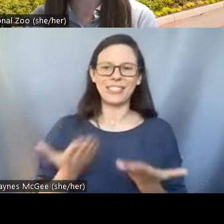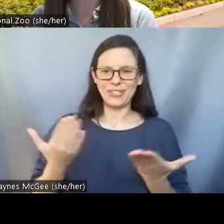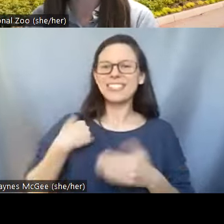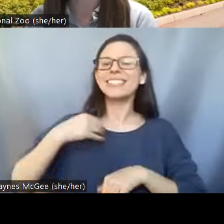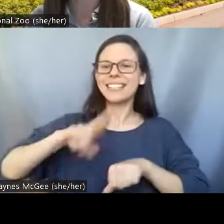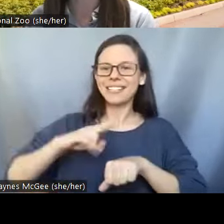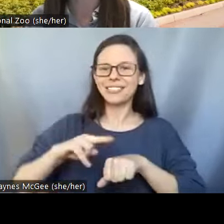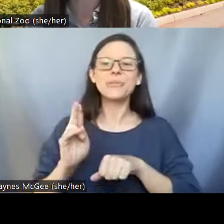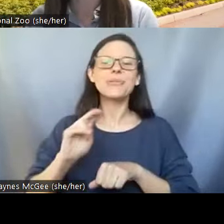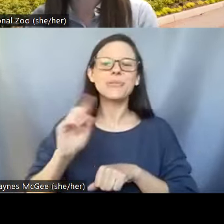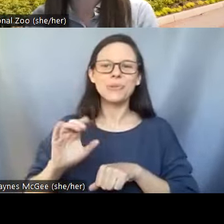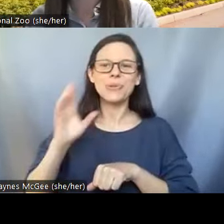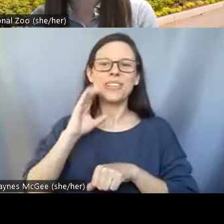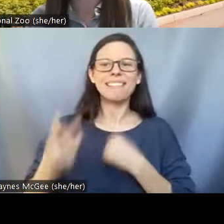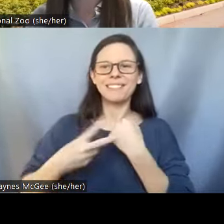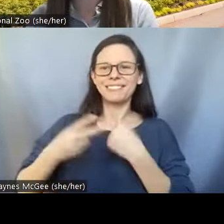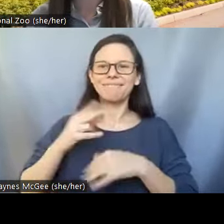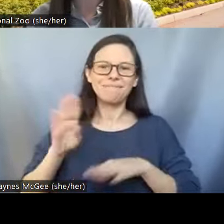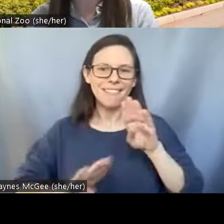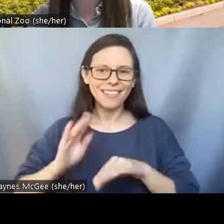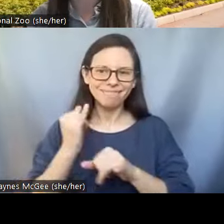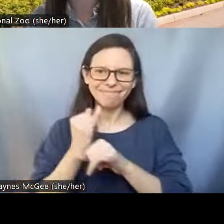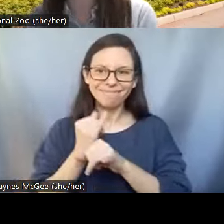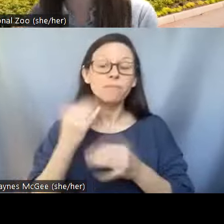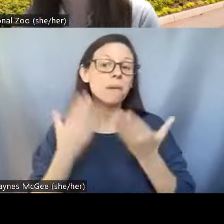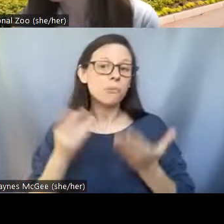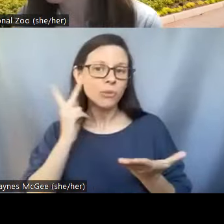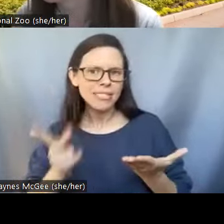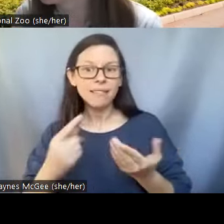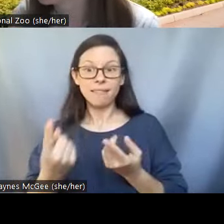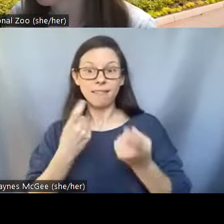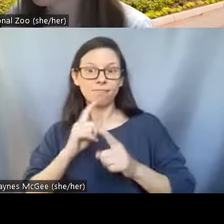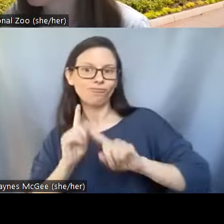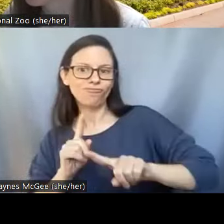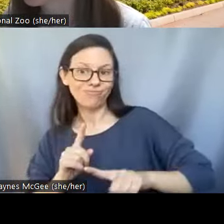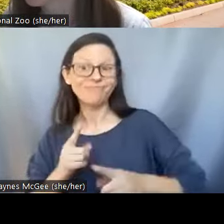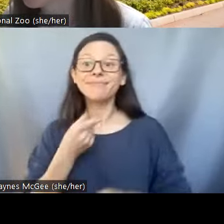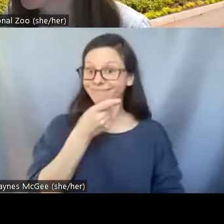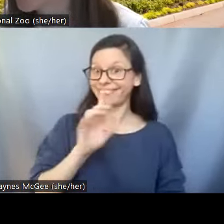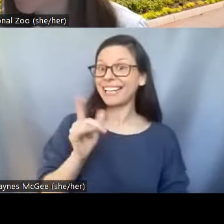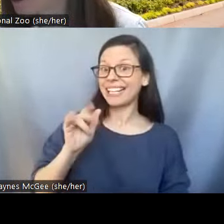some responses from her in the chat and Q&A as well. Let's see where folks are joining us from